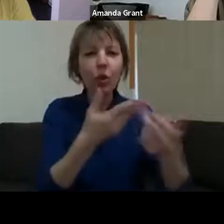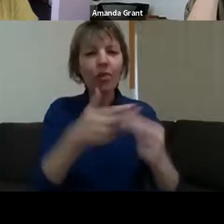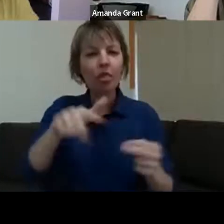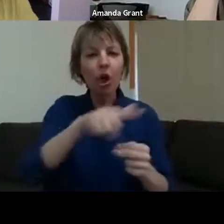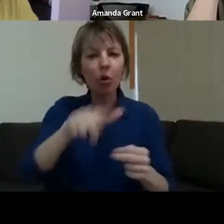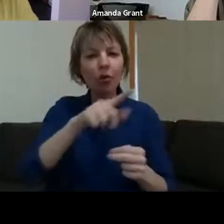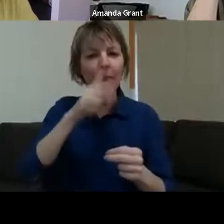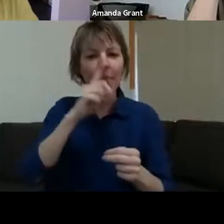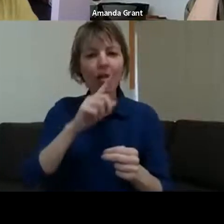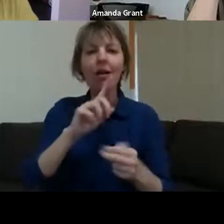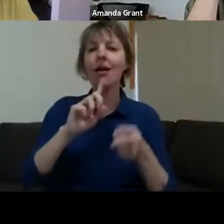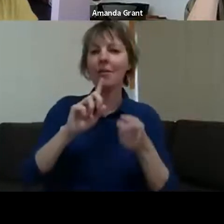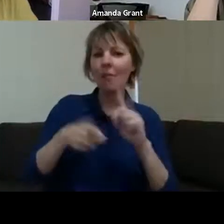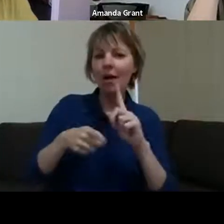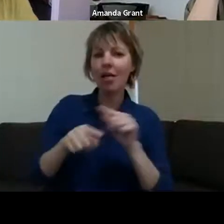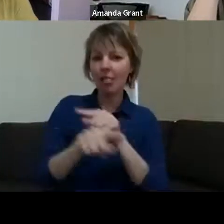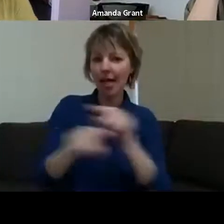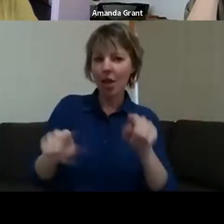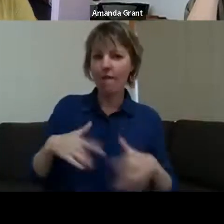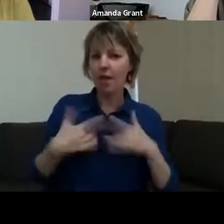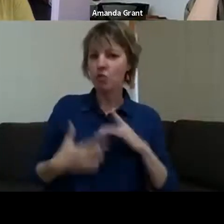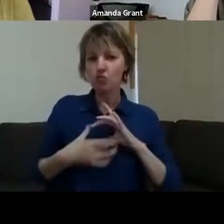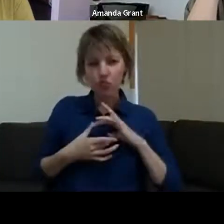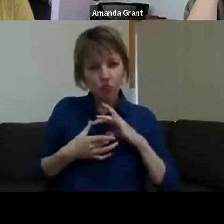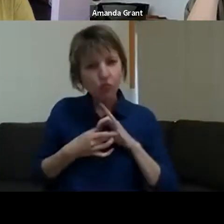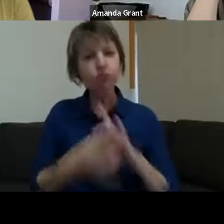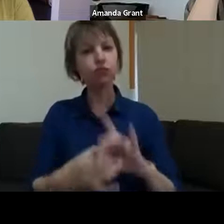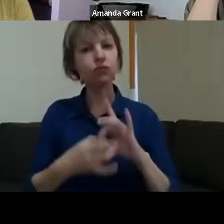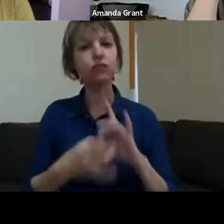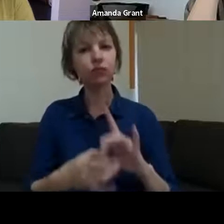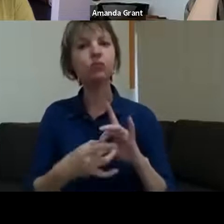and, as Christopher said, everyone was impacted. Everyone's got a